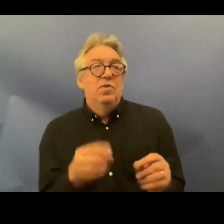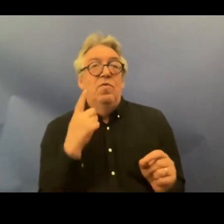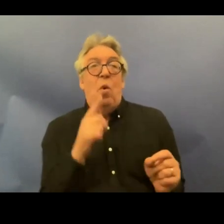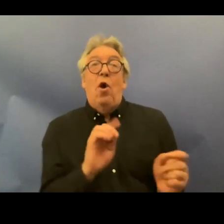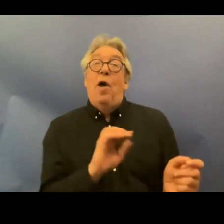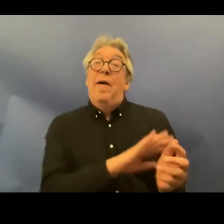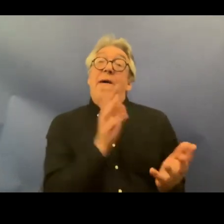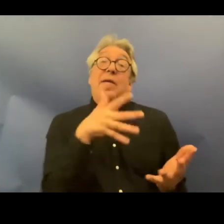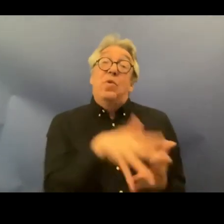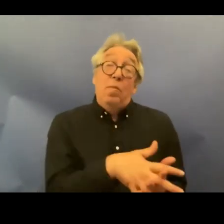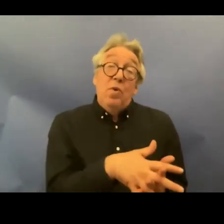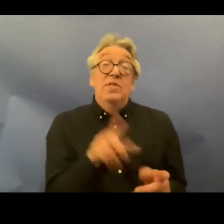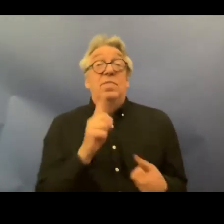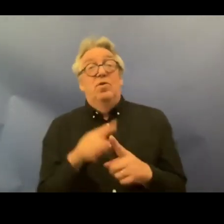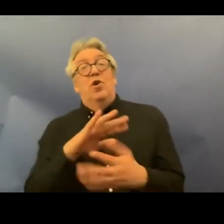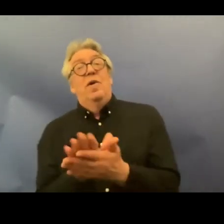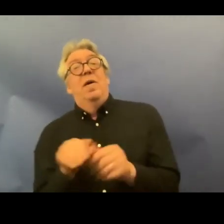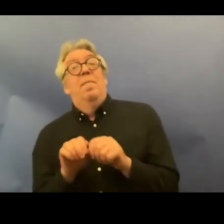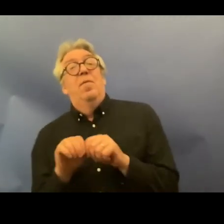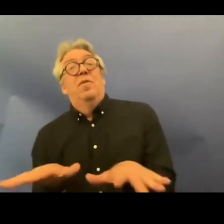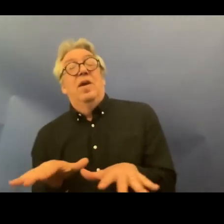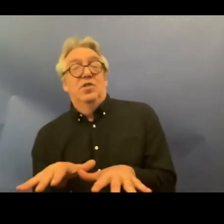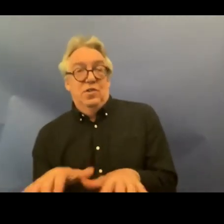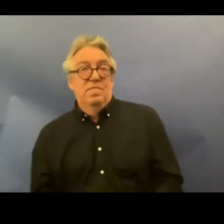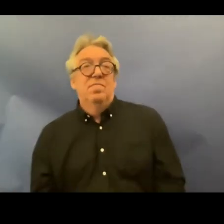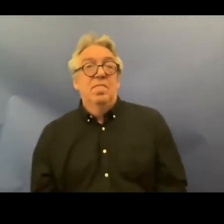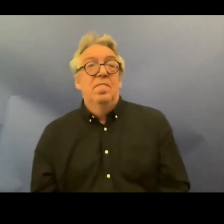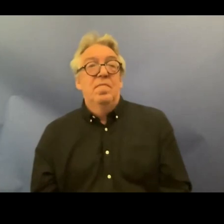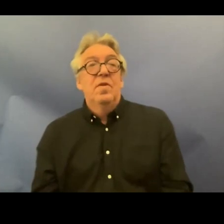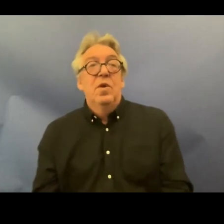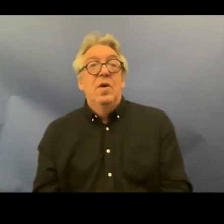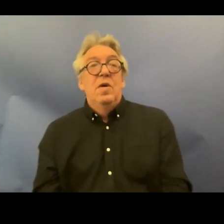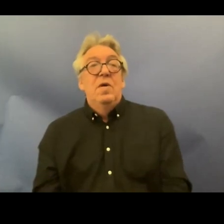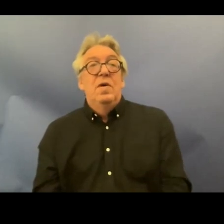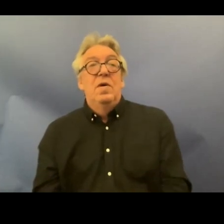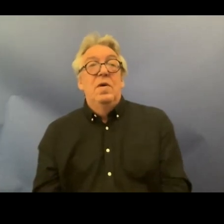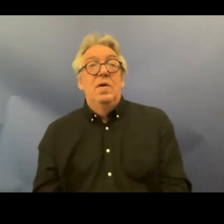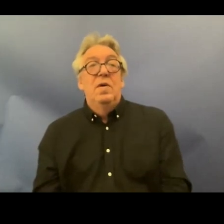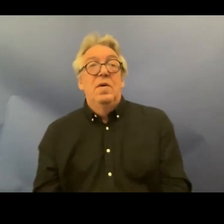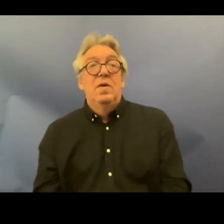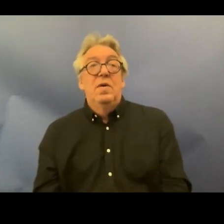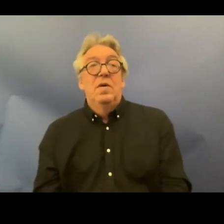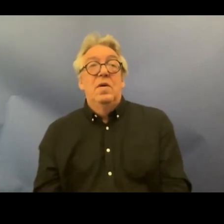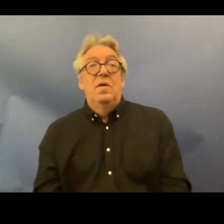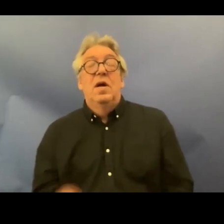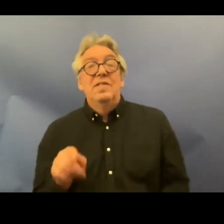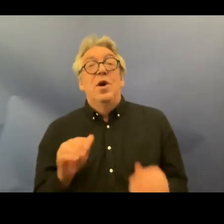implementation uh pH of the convention phases it is substantially more complex